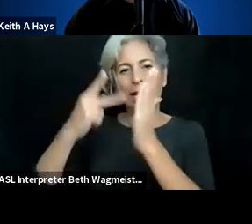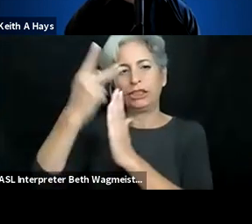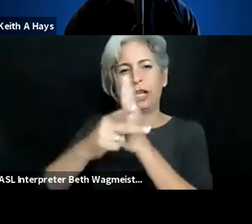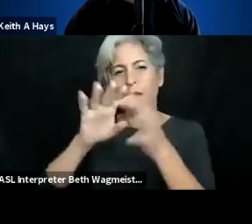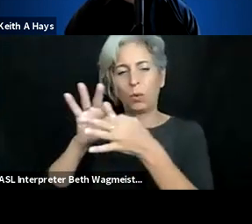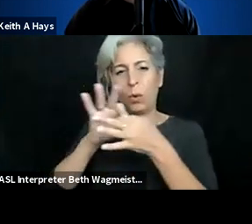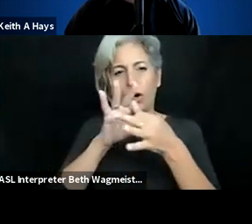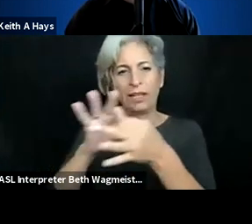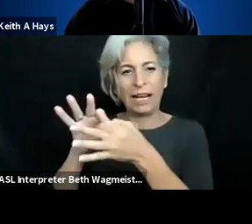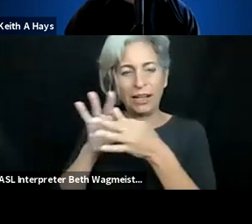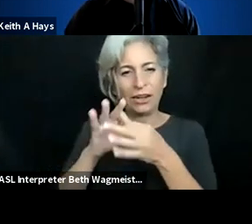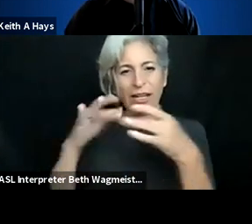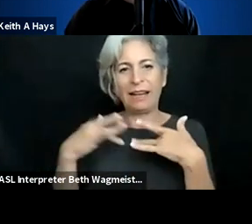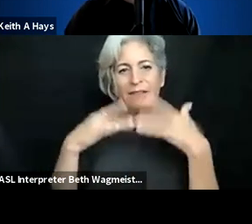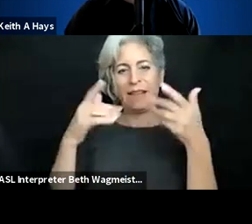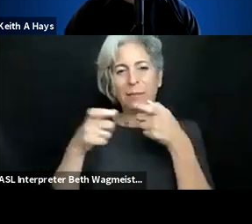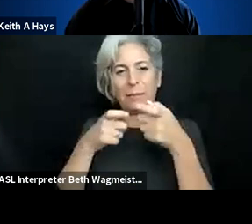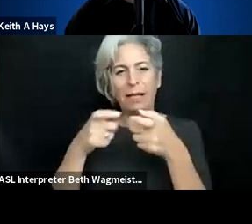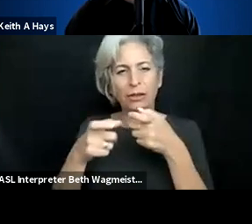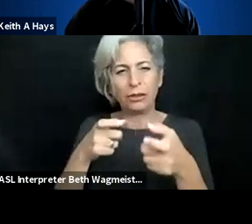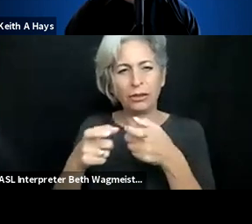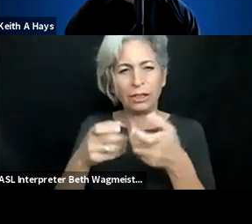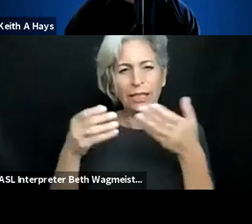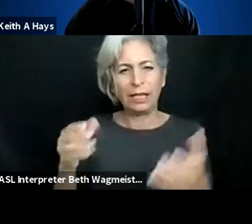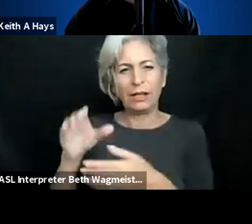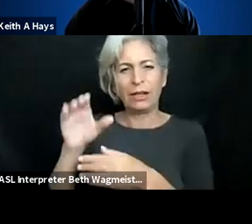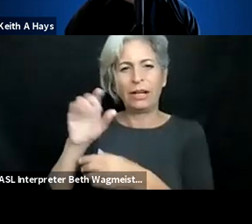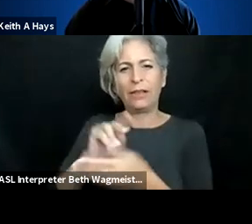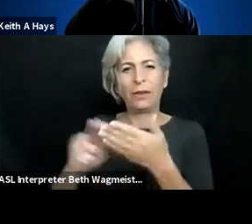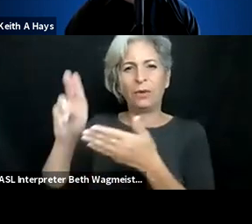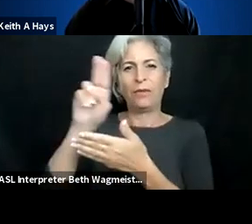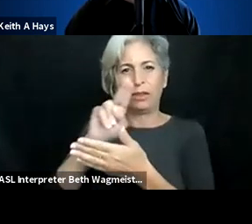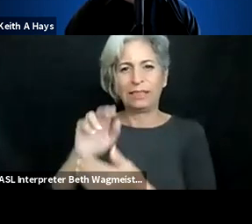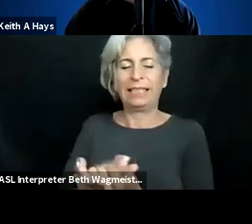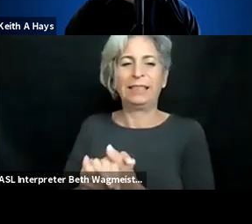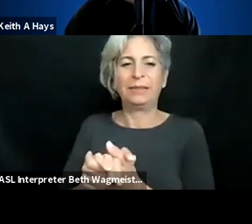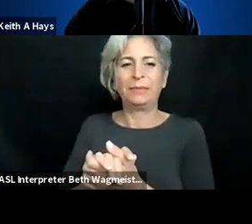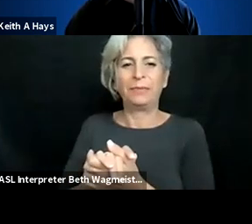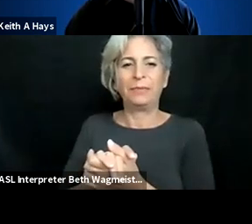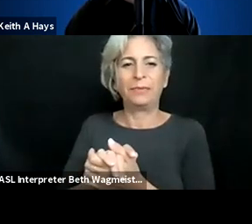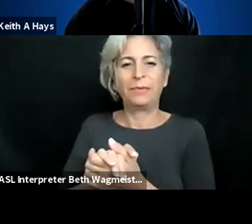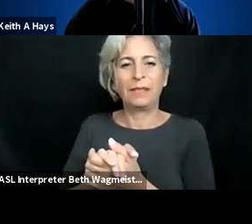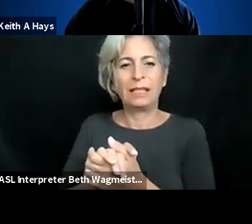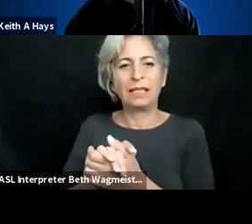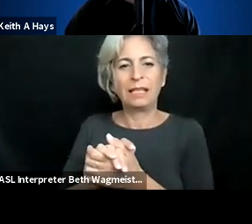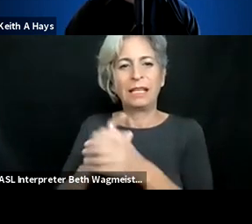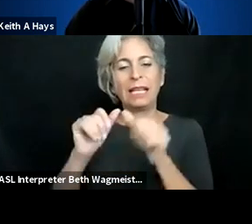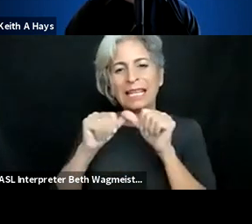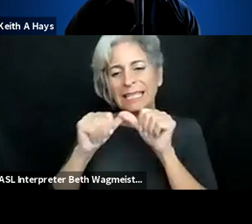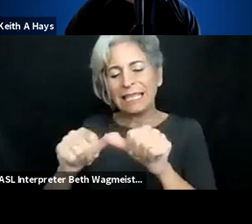PAVLÍCEK: Hello, good morning, my name is Radek Pavlícek, I'm a certified professional in accessibility project coordinator and event